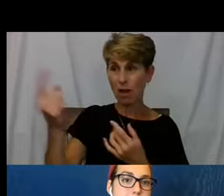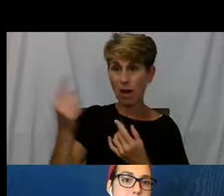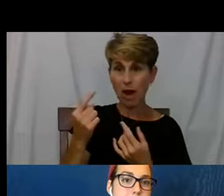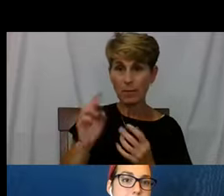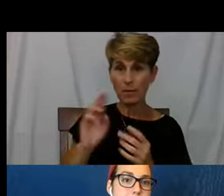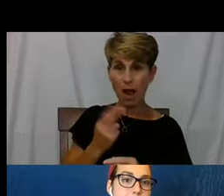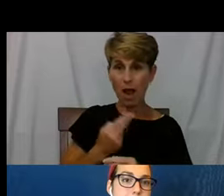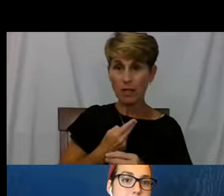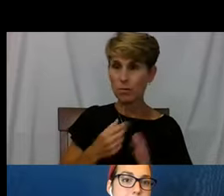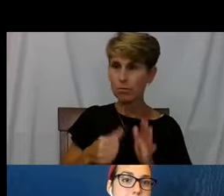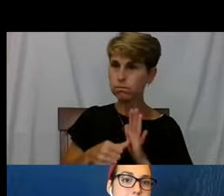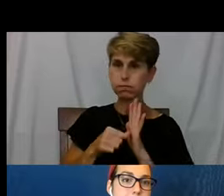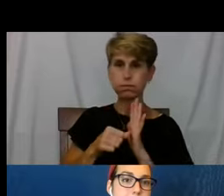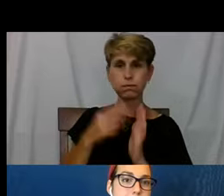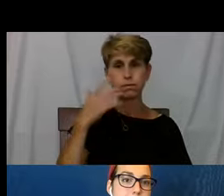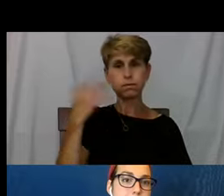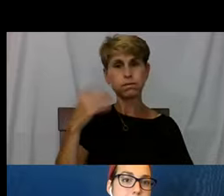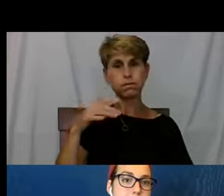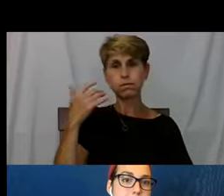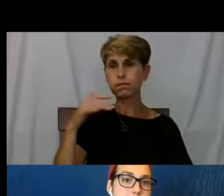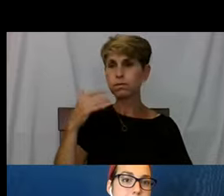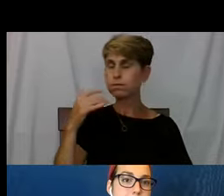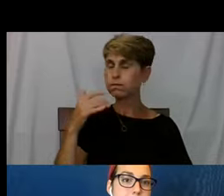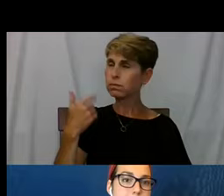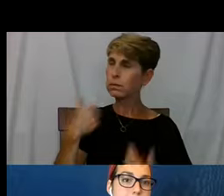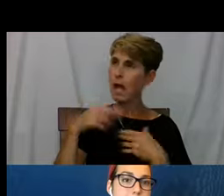And we have a great deal of respect for them and they for us.